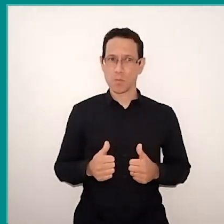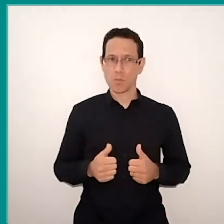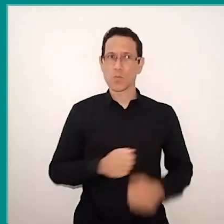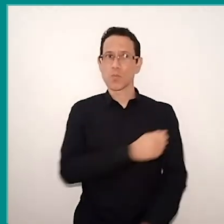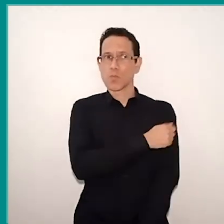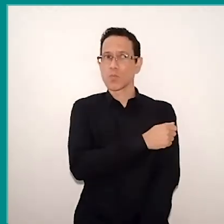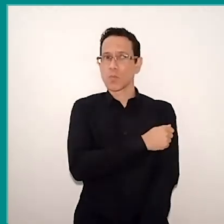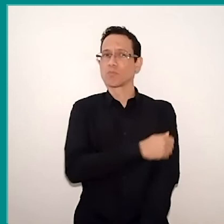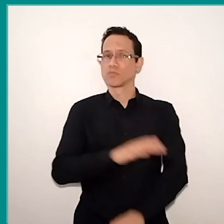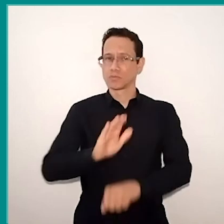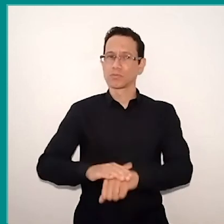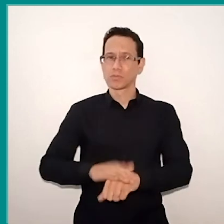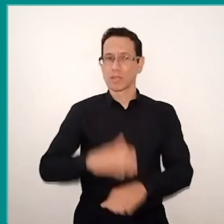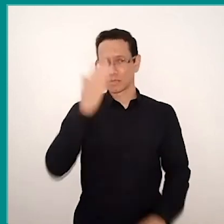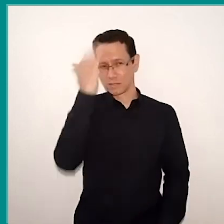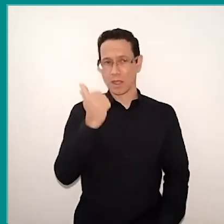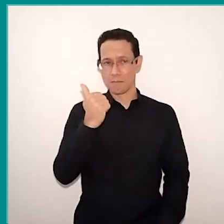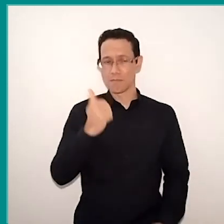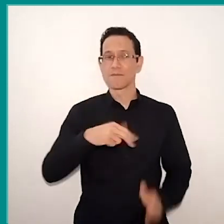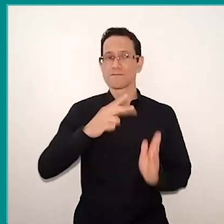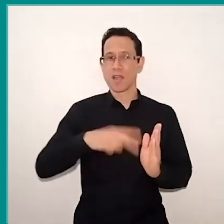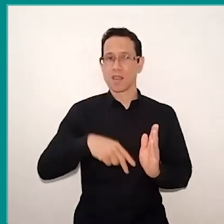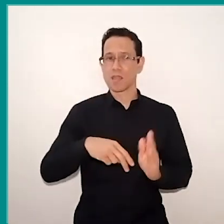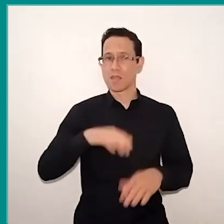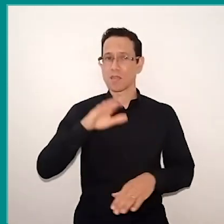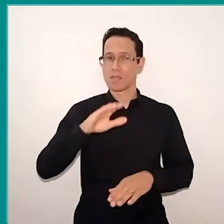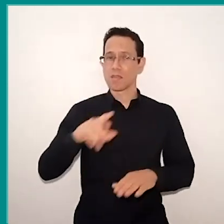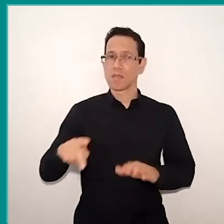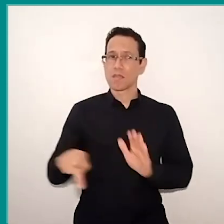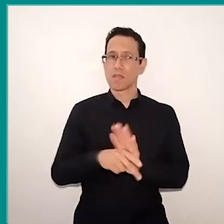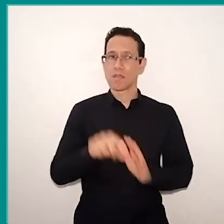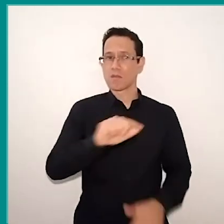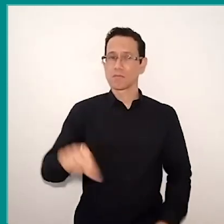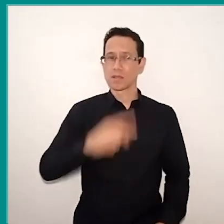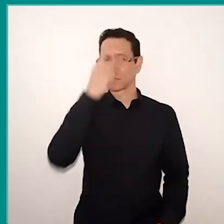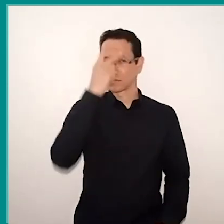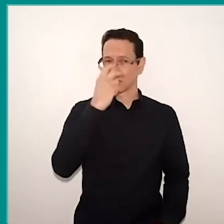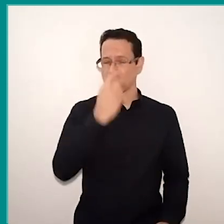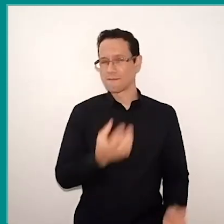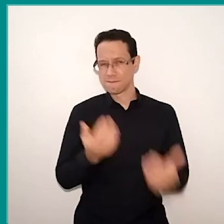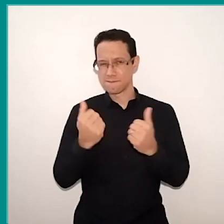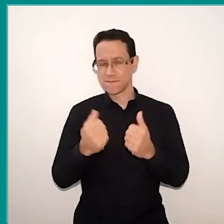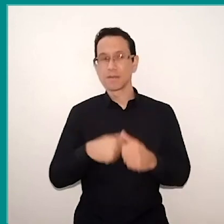but for the blind children of the city, which we have there. So, from there, I developed with them this project called